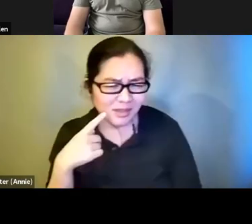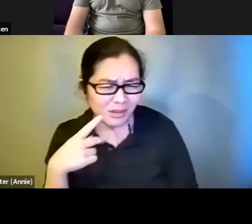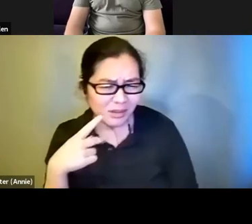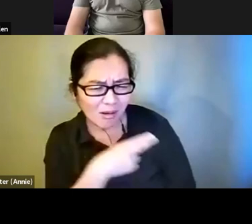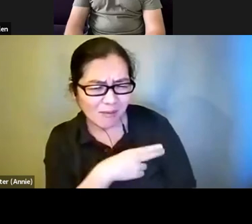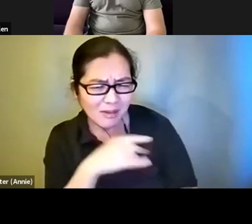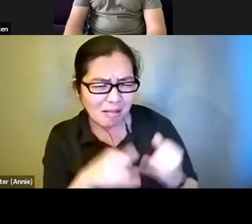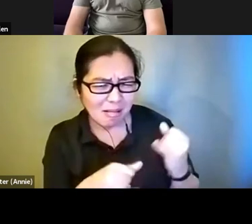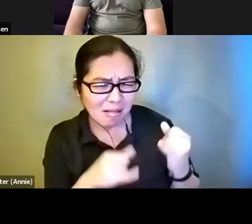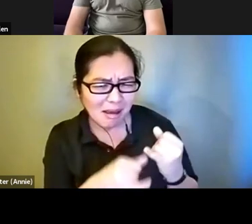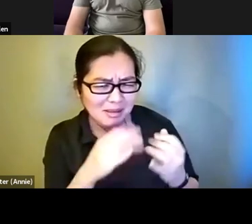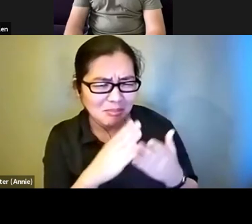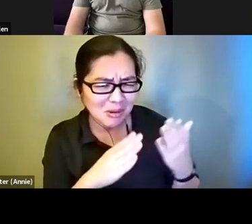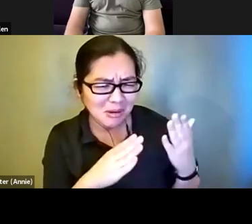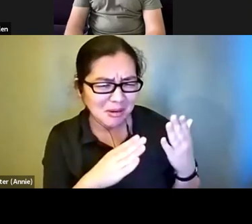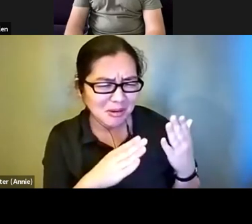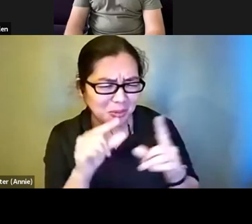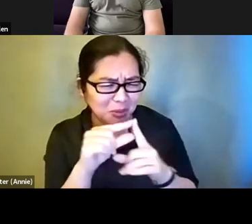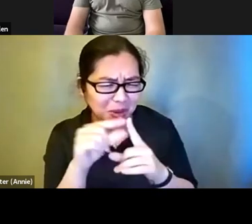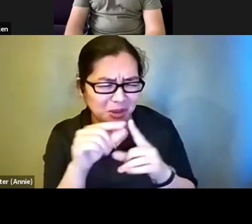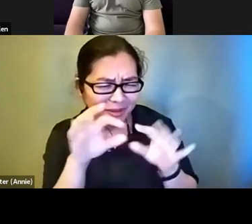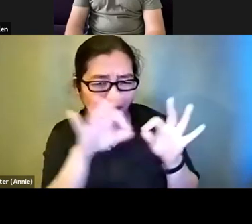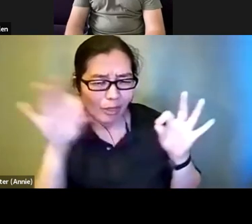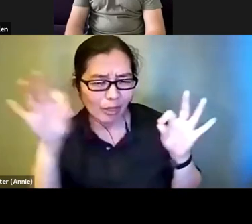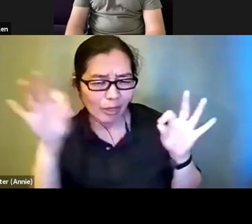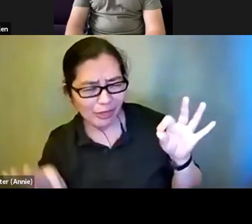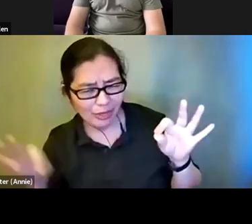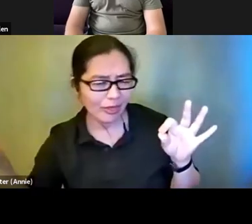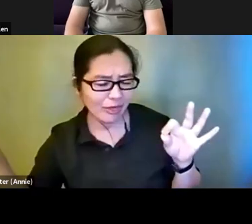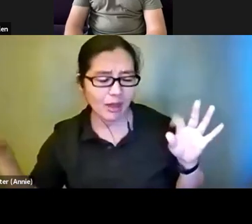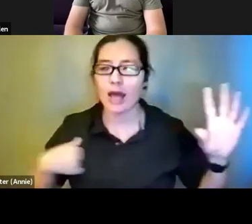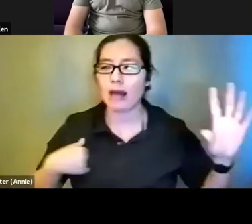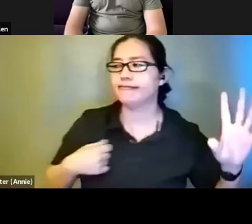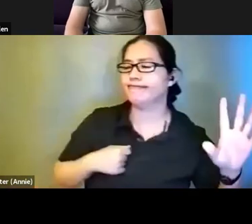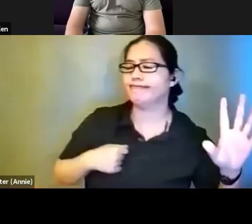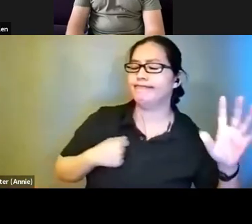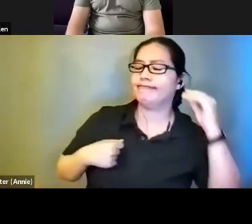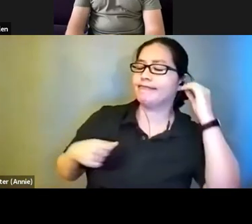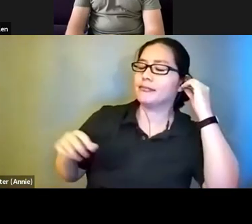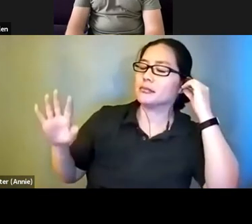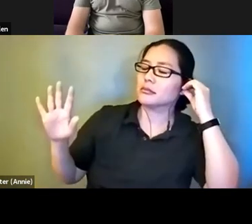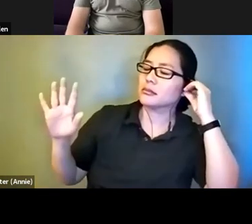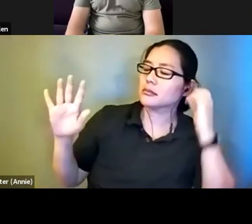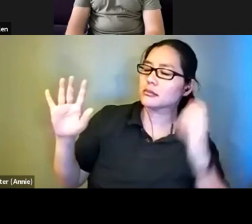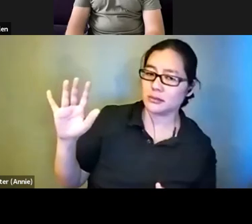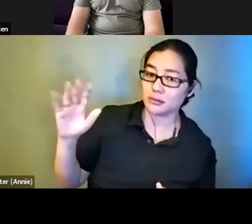last part. At least for me. Charity Pitcher-Cooper: I'm sorry. Can you hear me now? >>>: Yes.